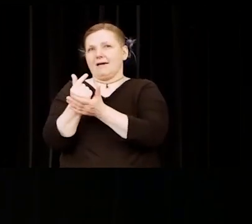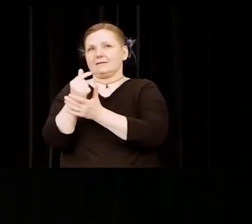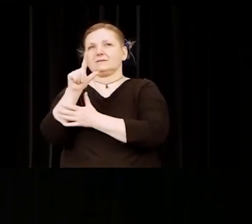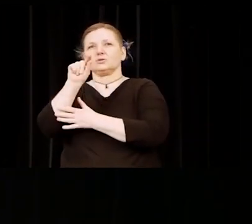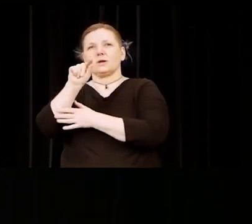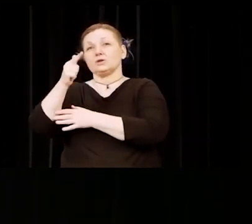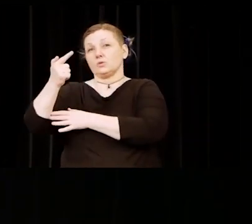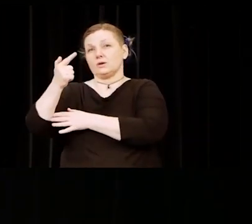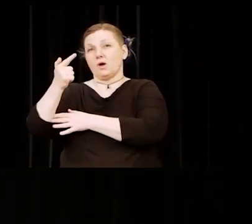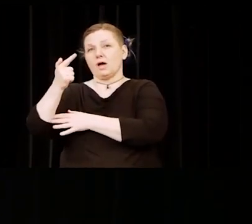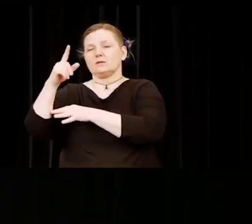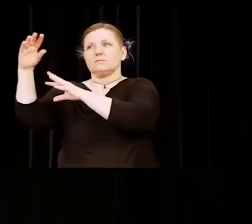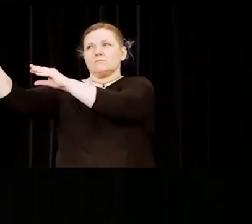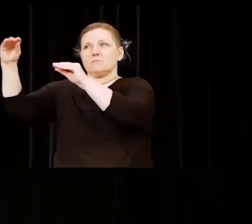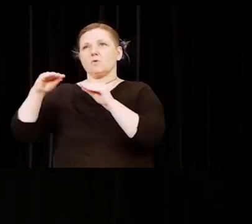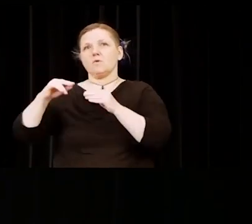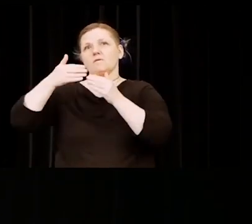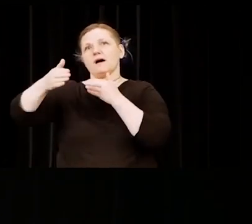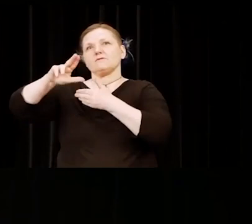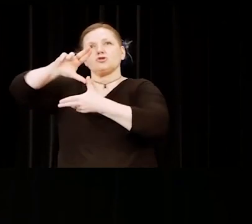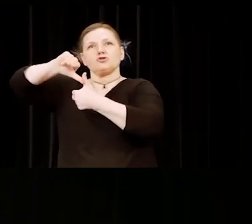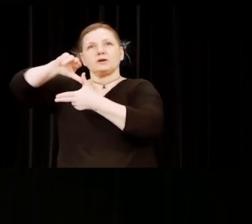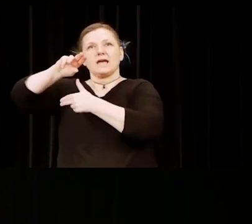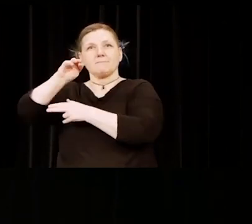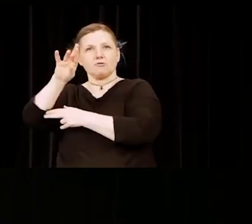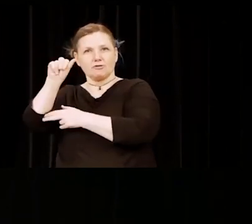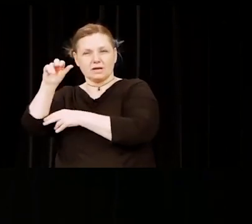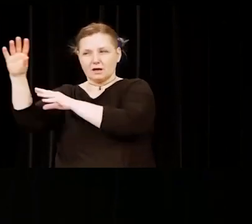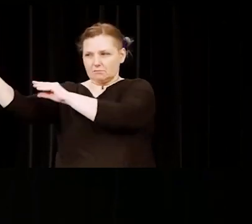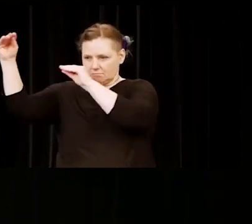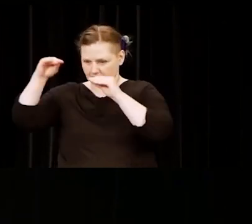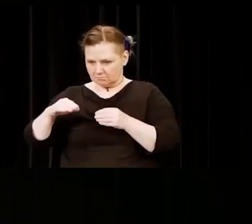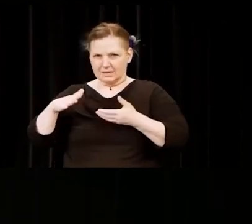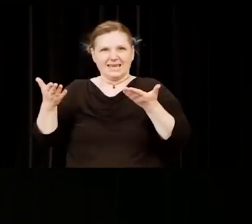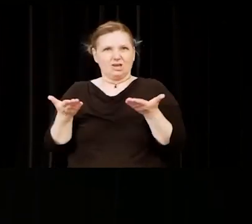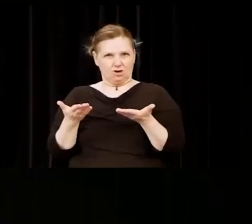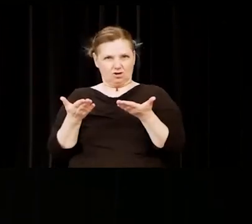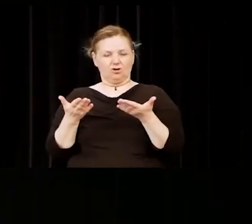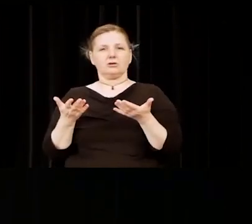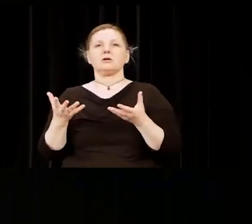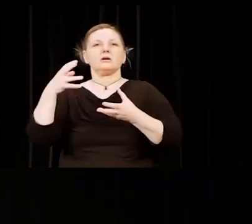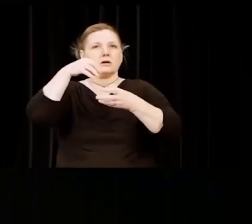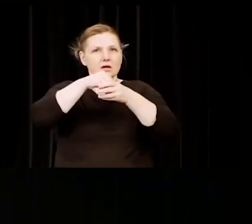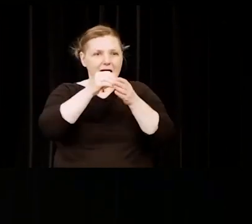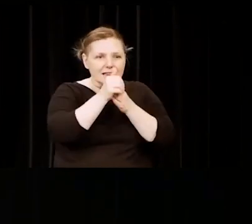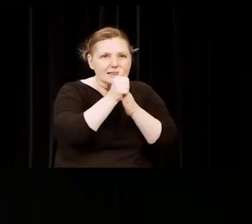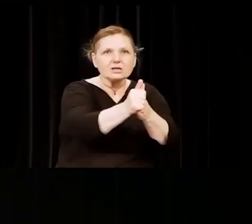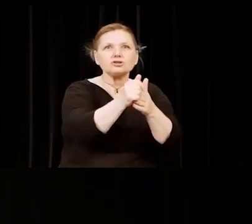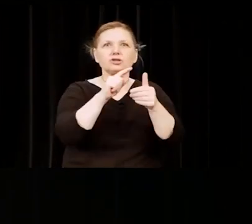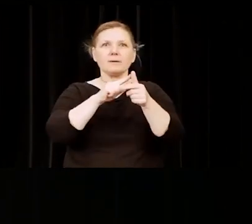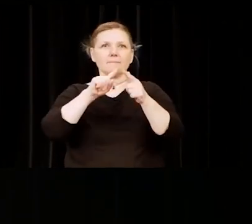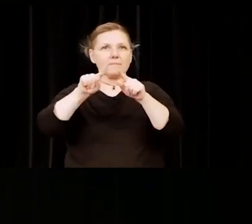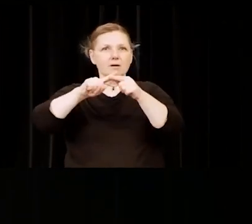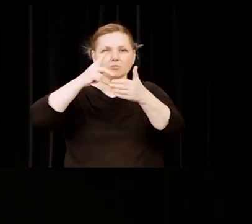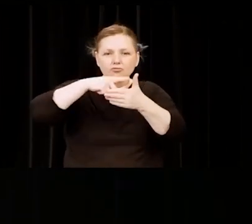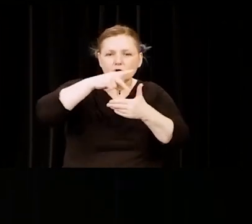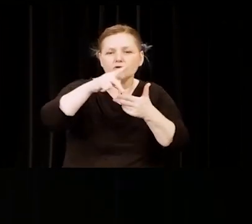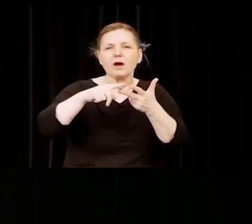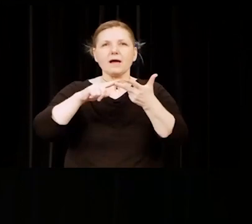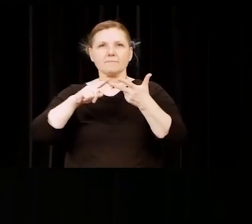Getting involved in college programs, leadership opportunities, and volunteering in her community, helped Alexandra overcome